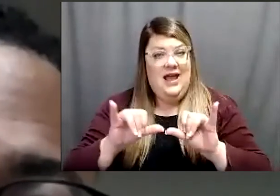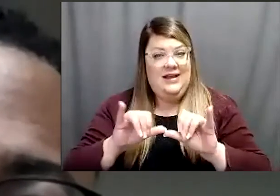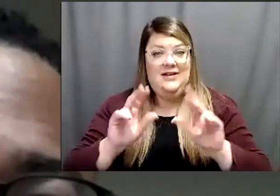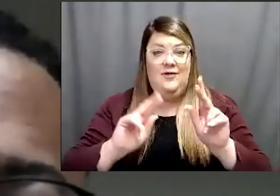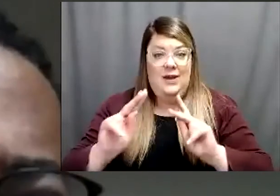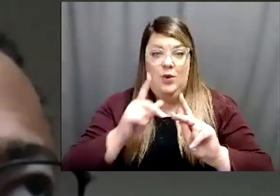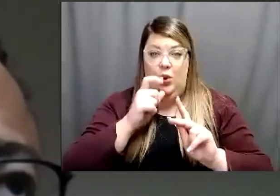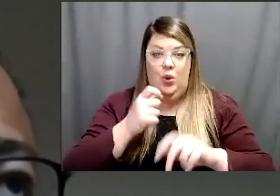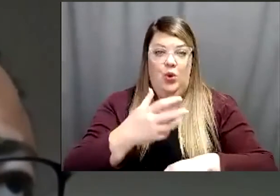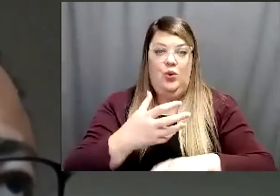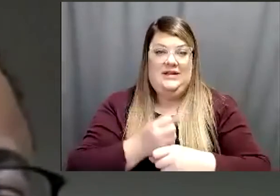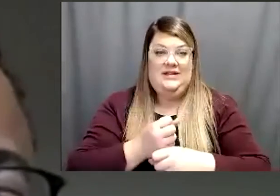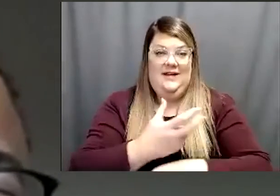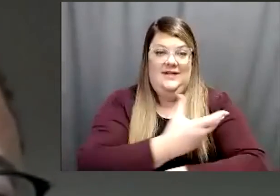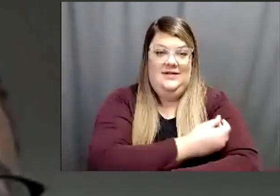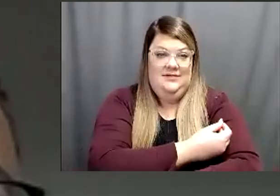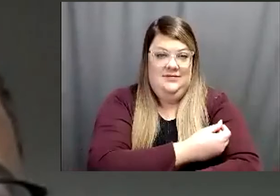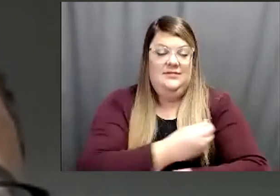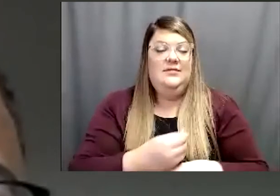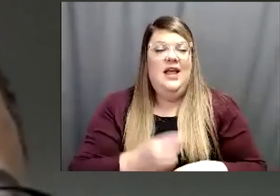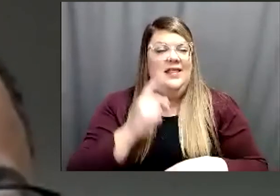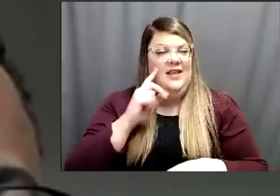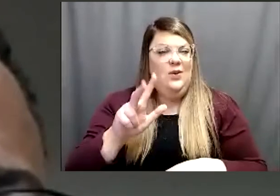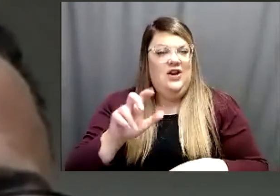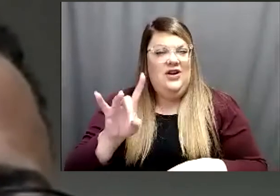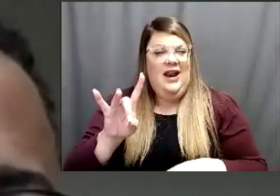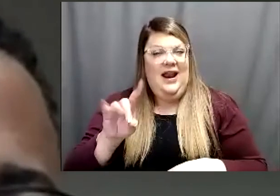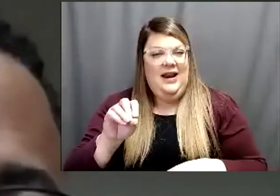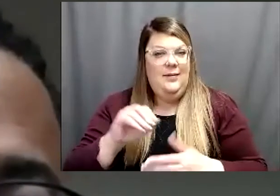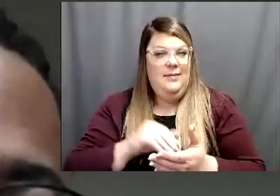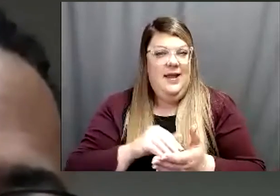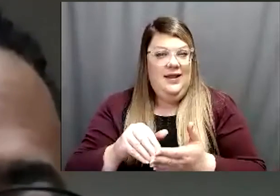there's been roughly I think over 380 million people that I've received you know the Madonna